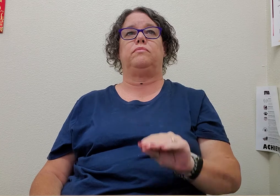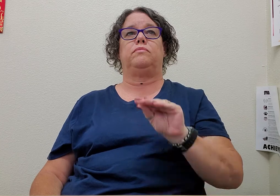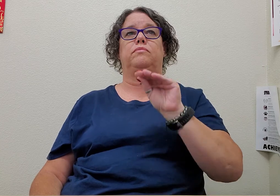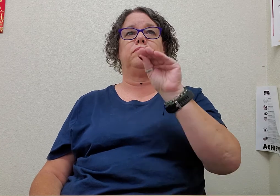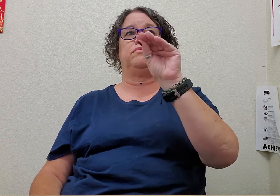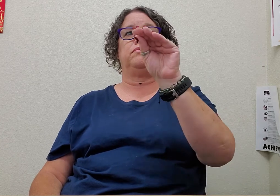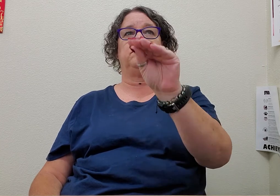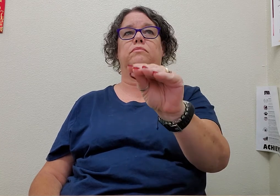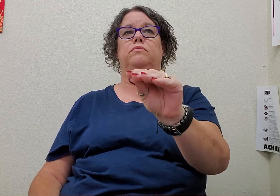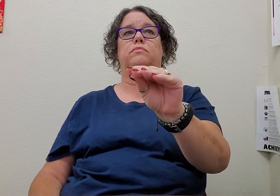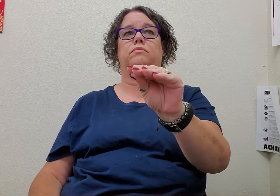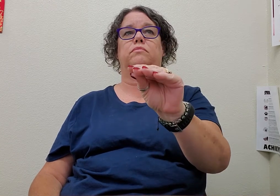to-put